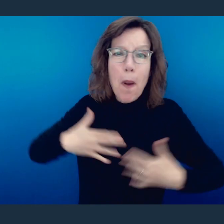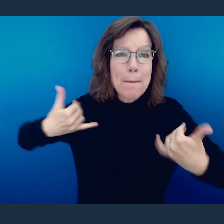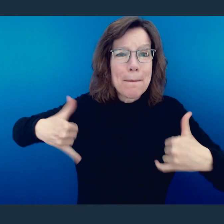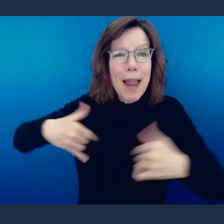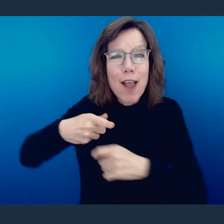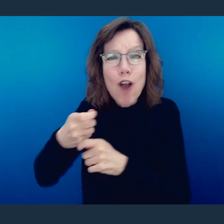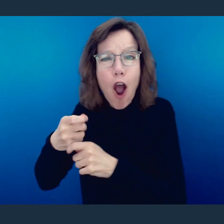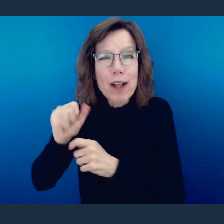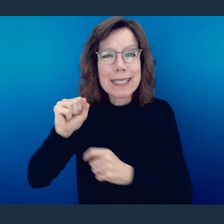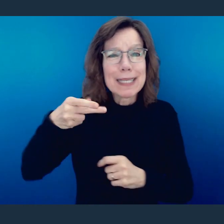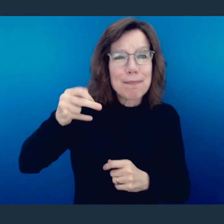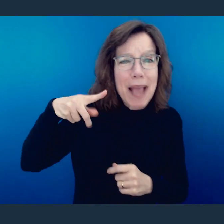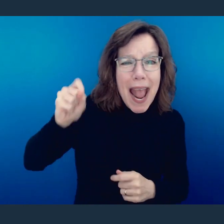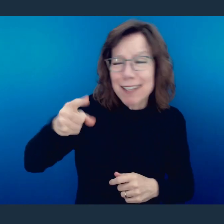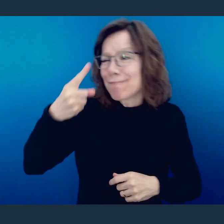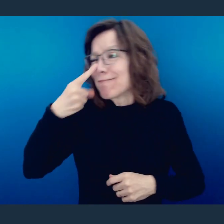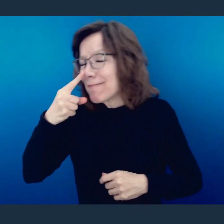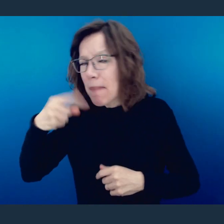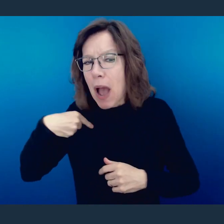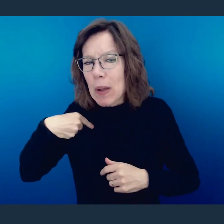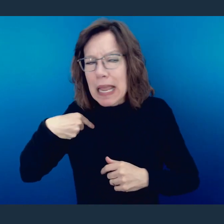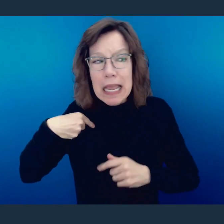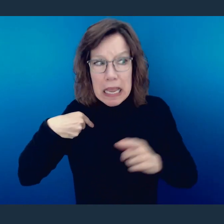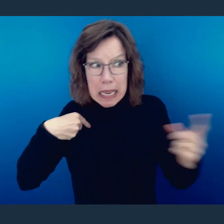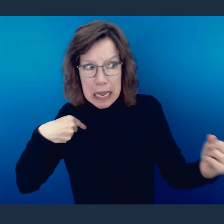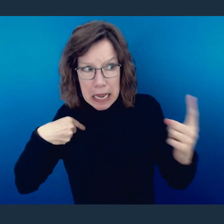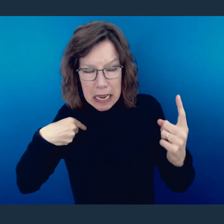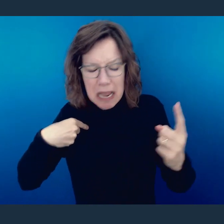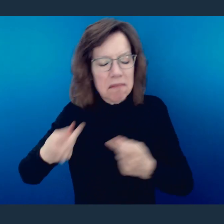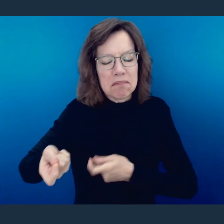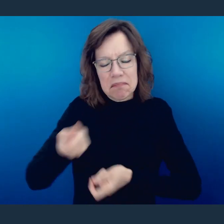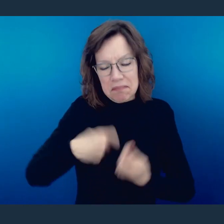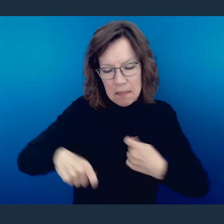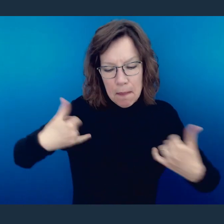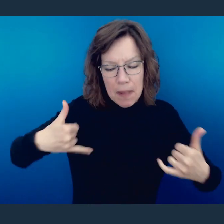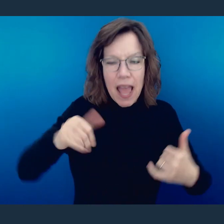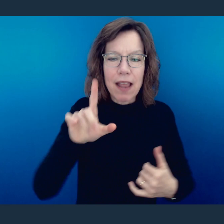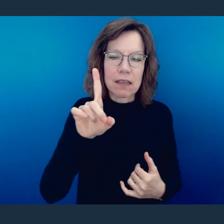to whip out the cards and play some Spades, we might need to play Dominoes today. Or we